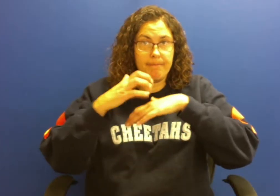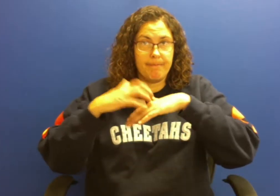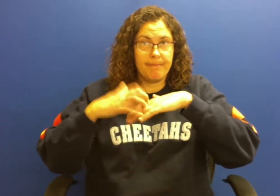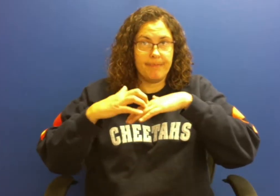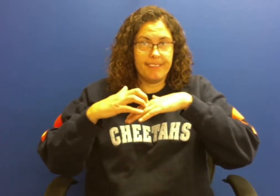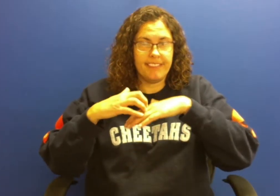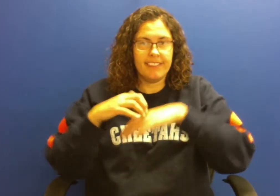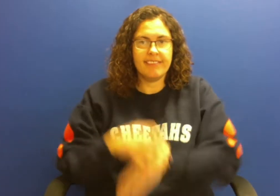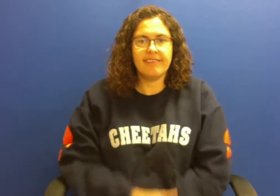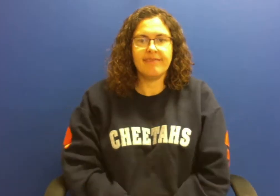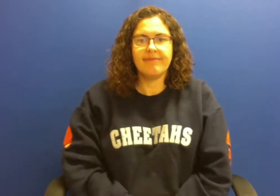Grape